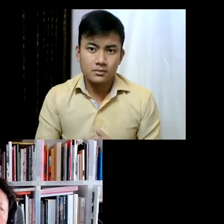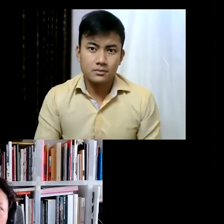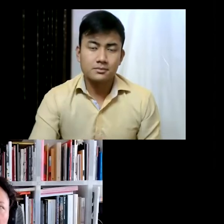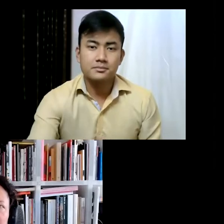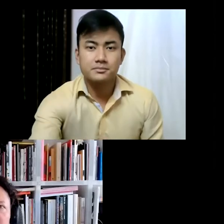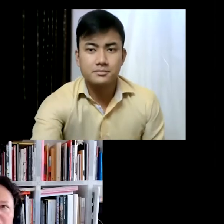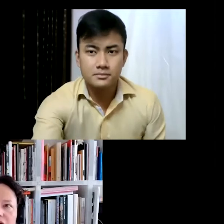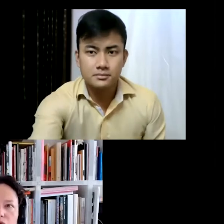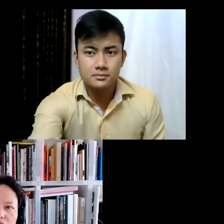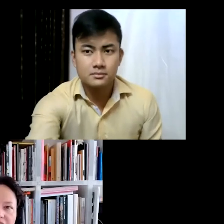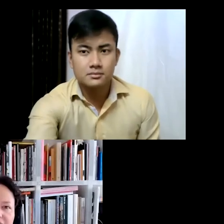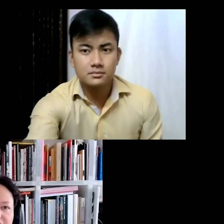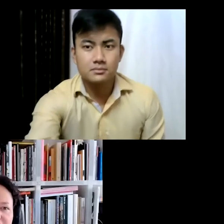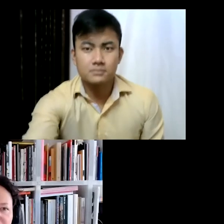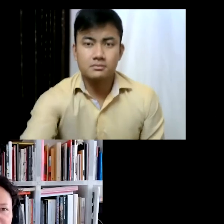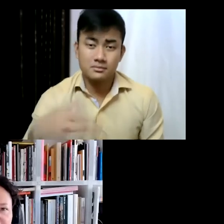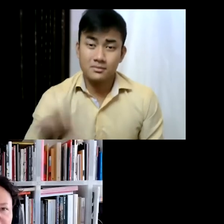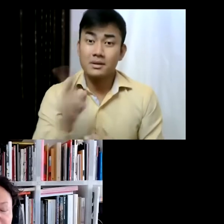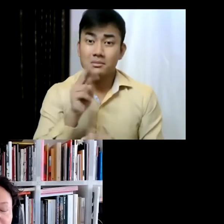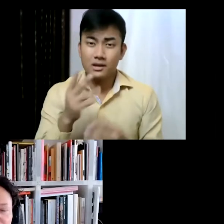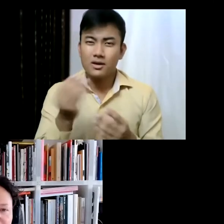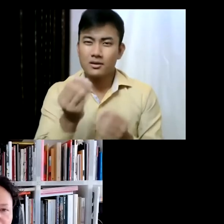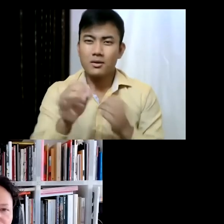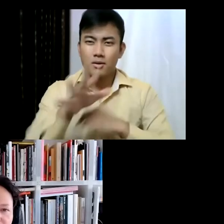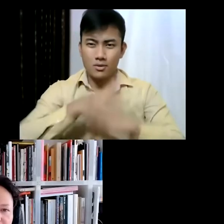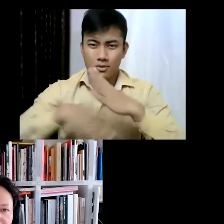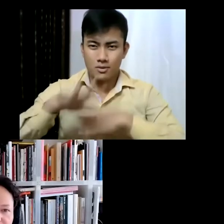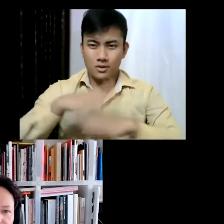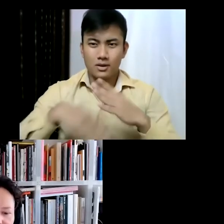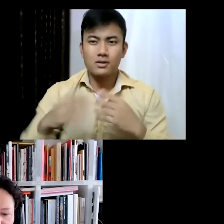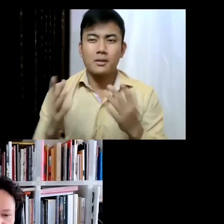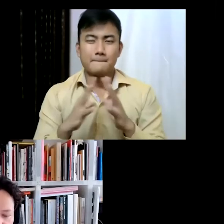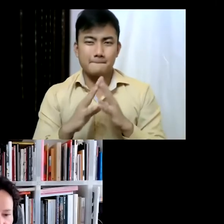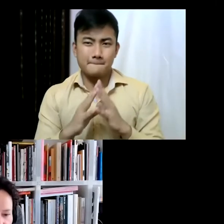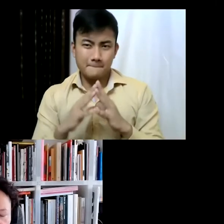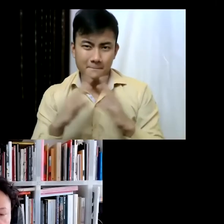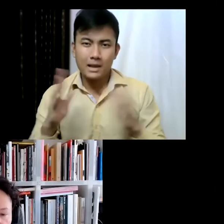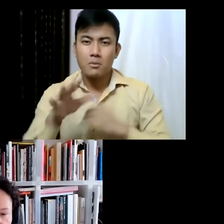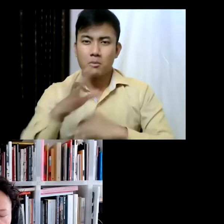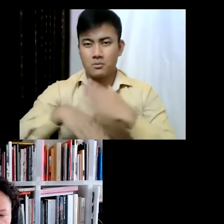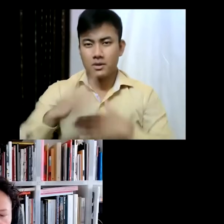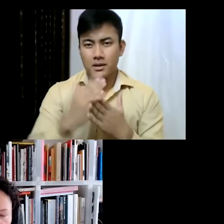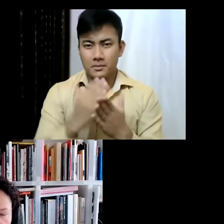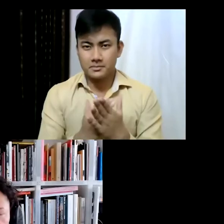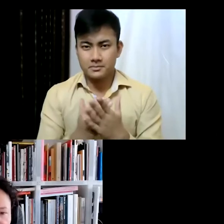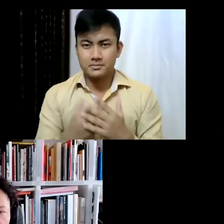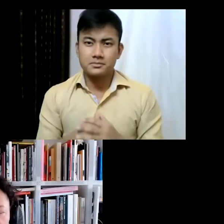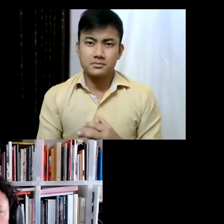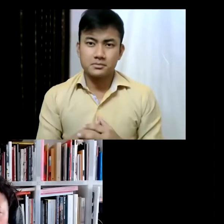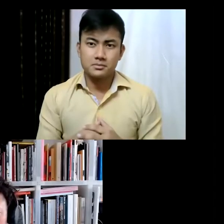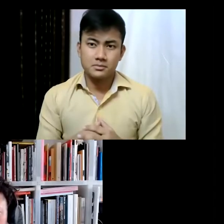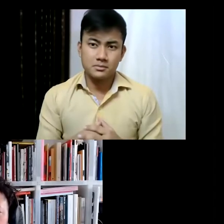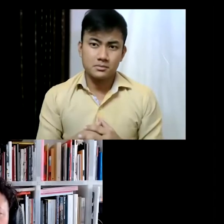what it meant to organize such a large exhibition in this past 14 months, of course,